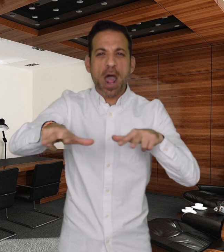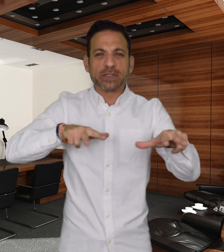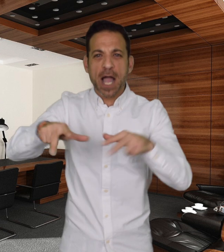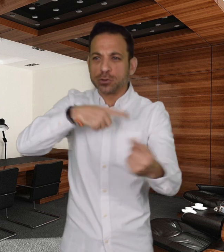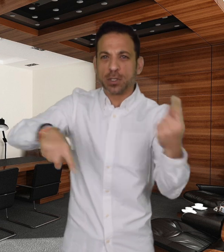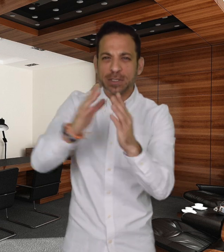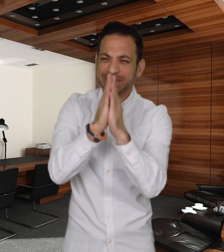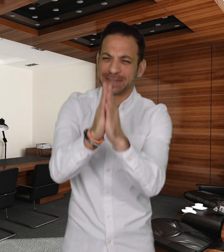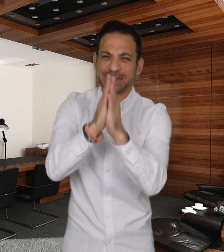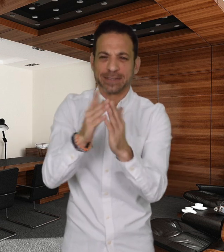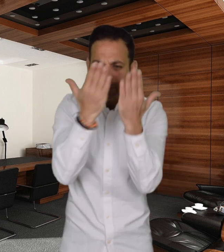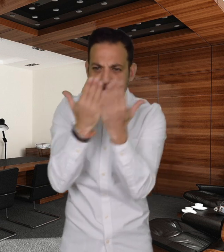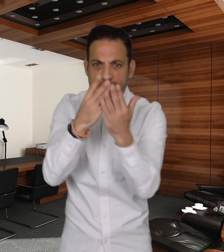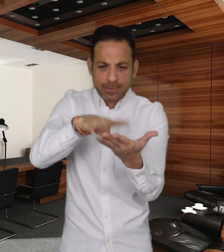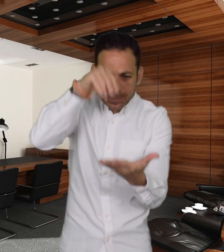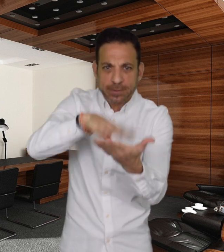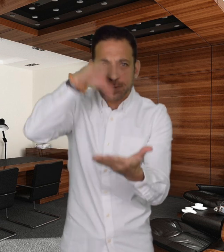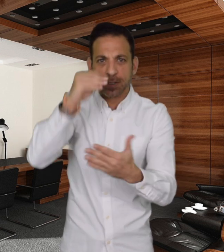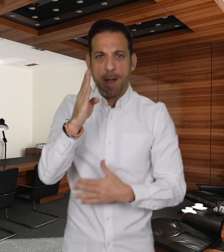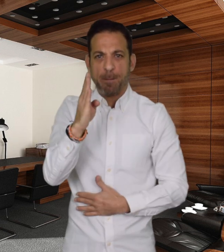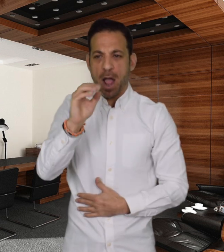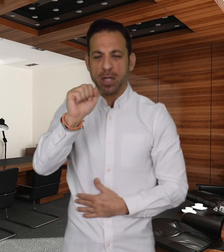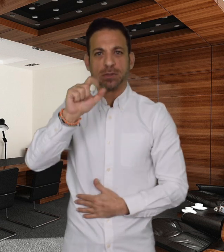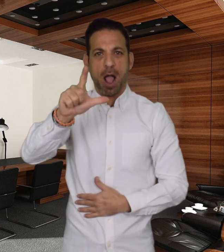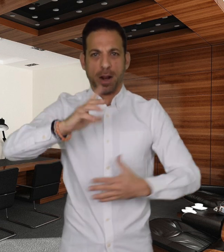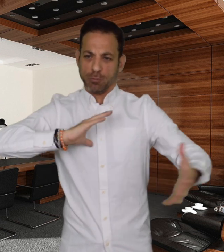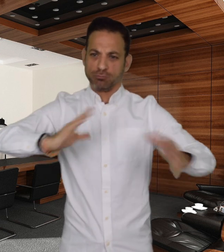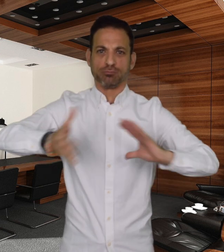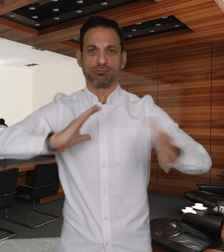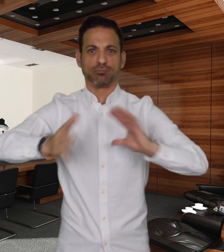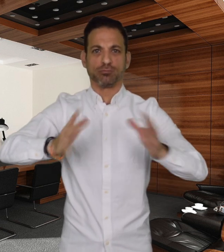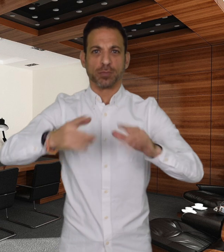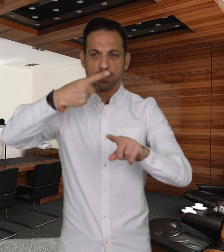in learning British Sign Language (BSL)